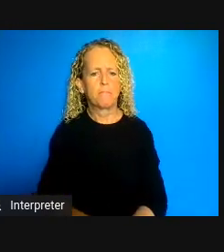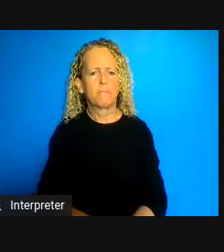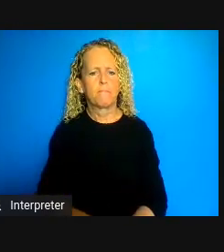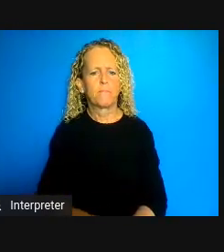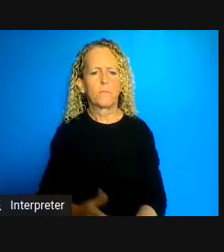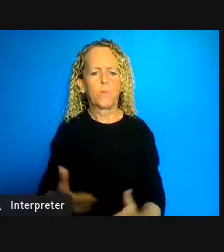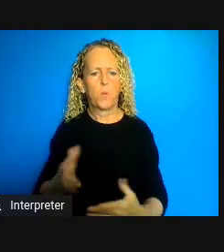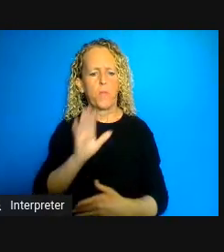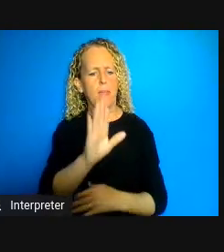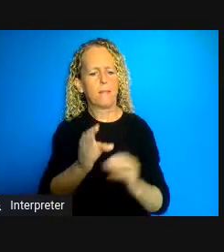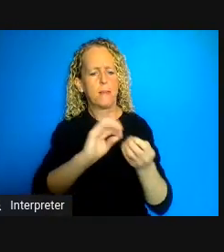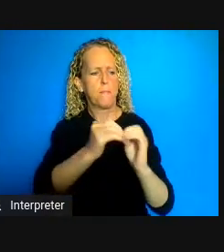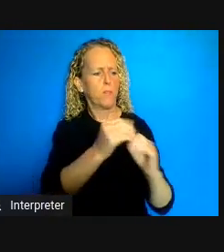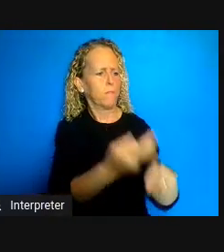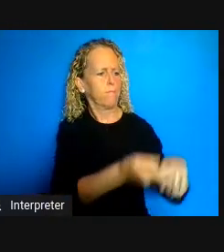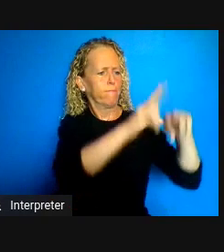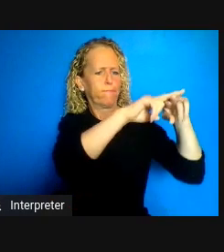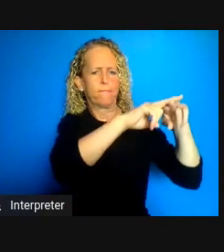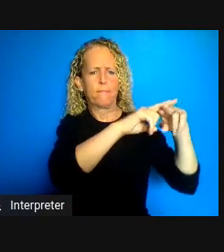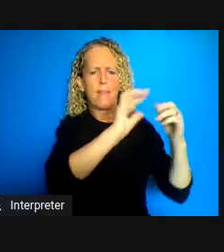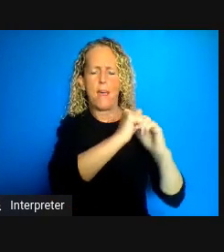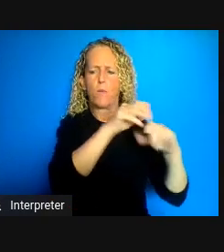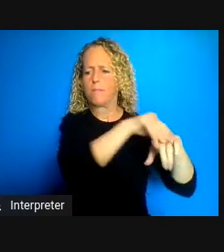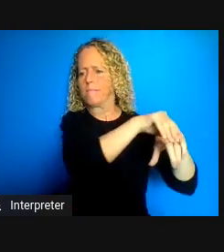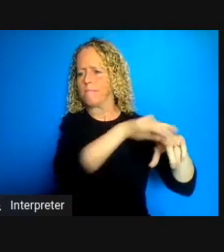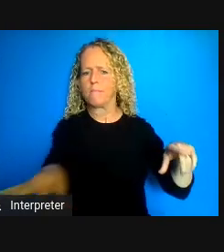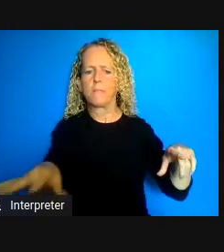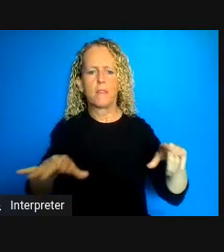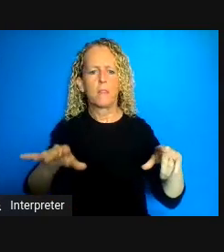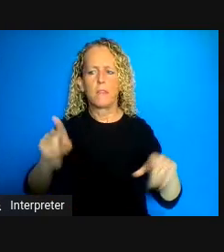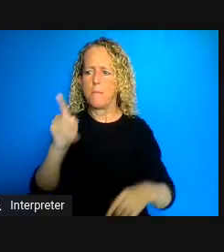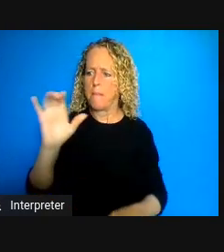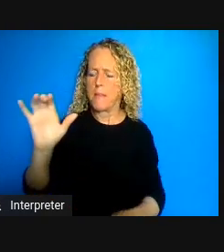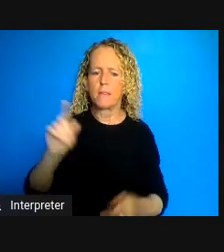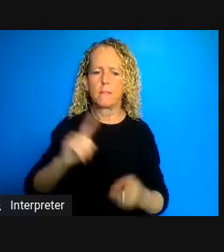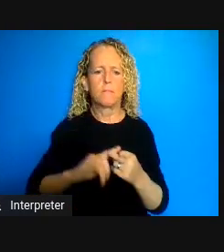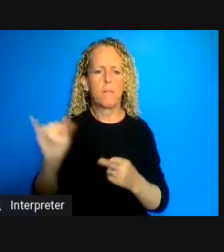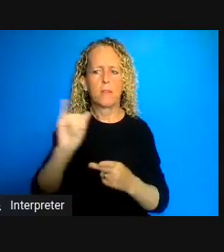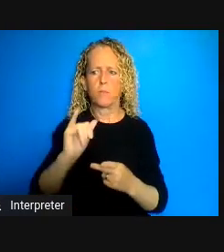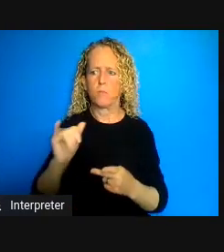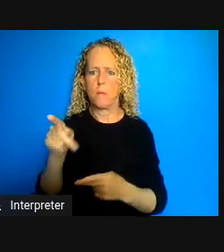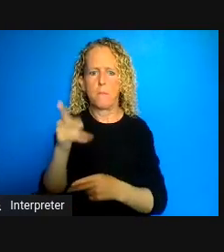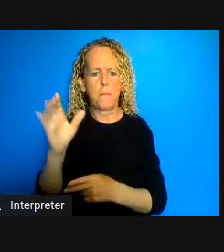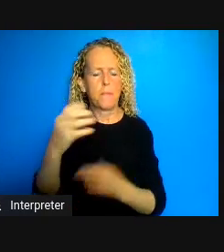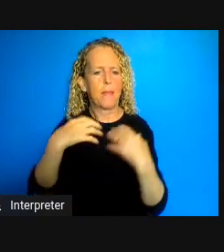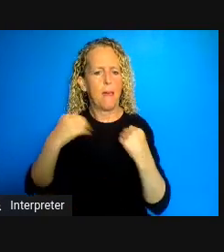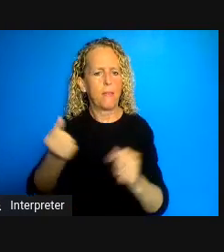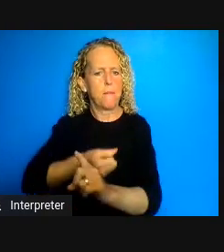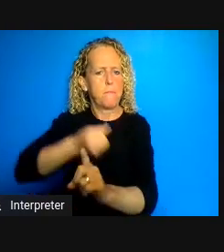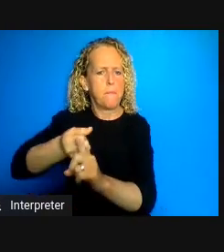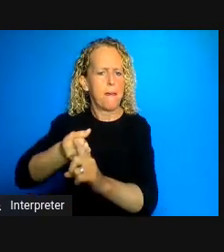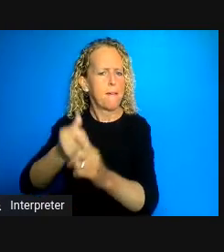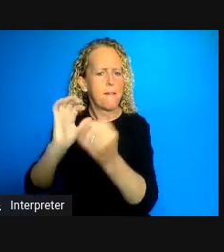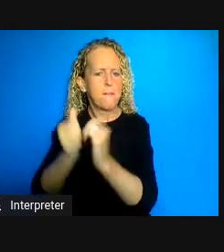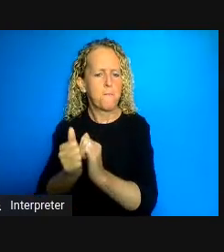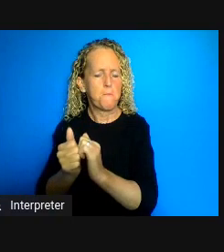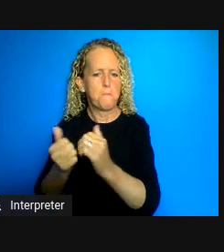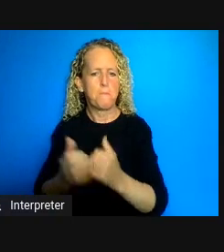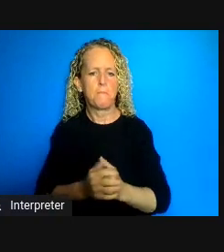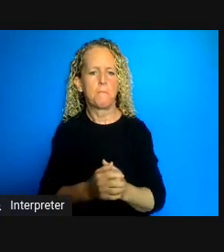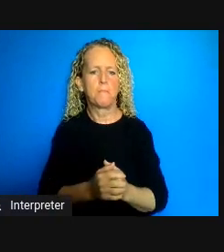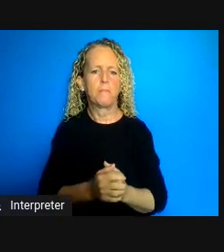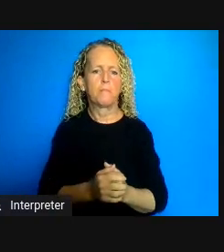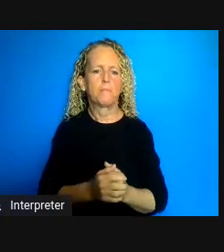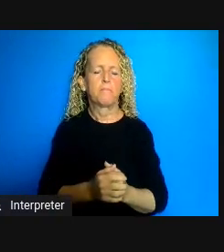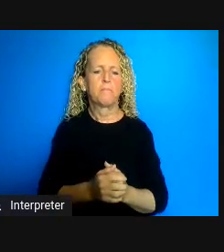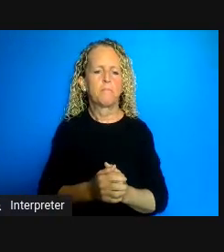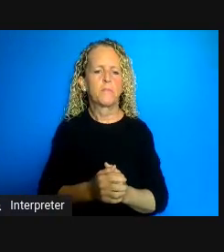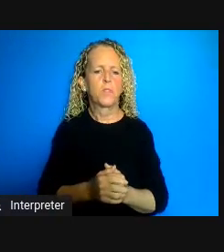Public Health and the impacts on public health. So just by way of context in any